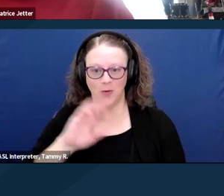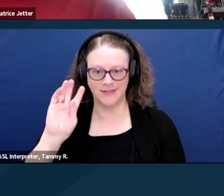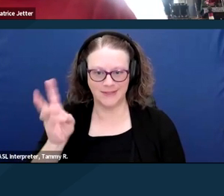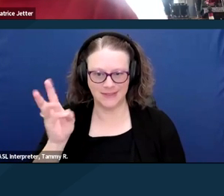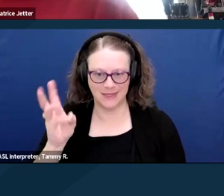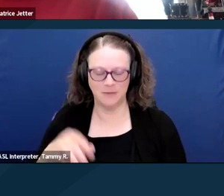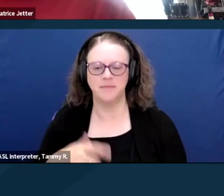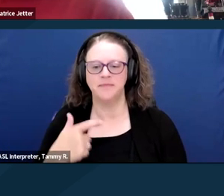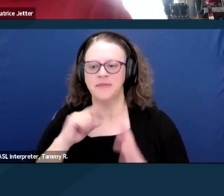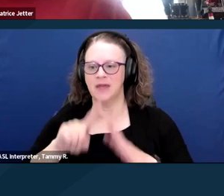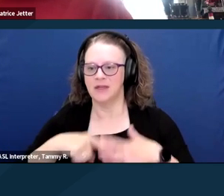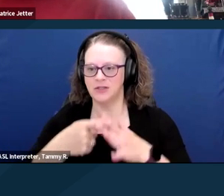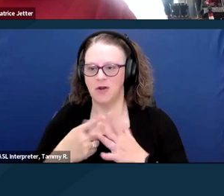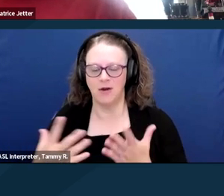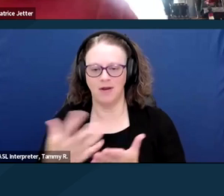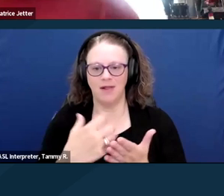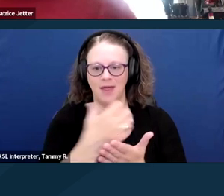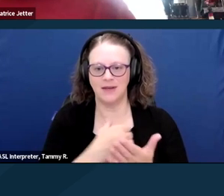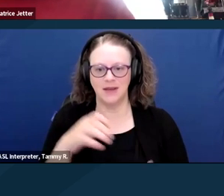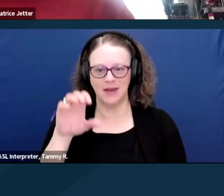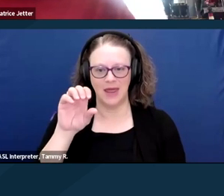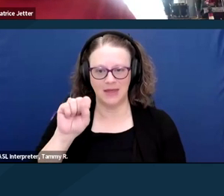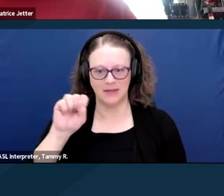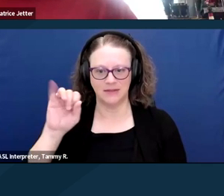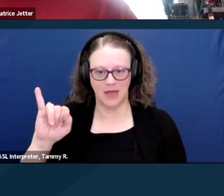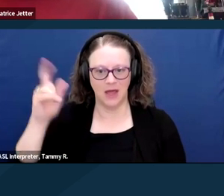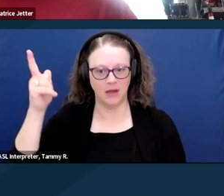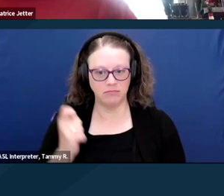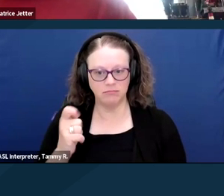I started collecting SSI at the age of 13